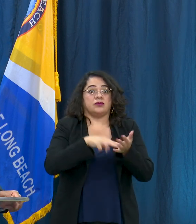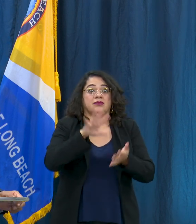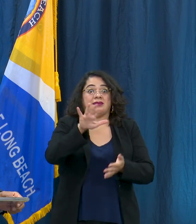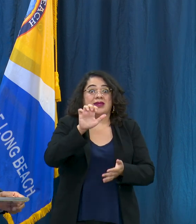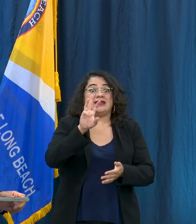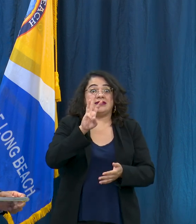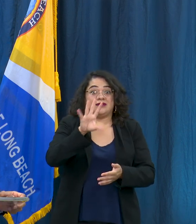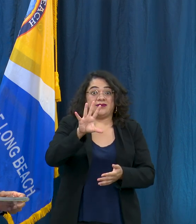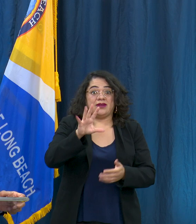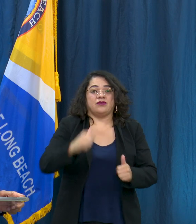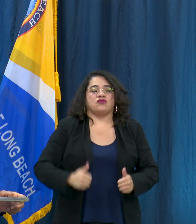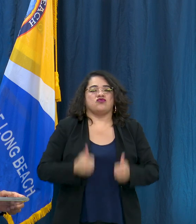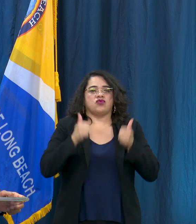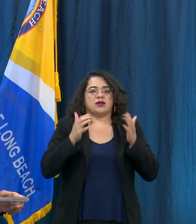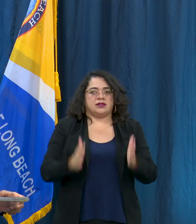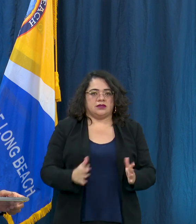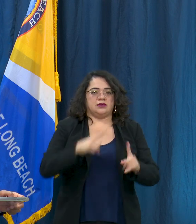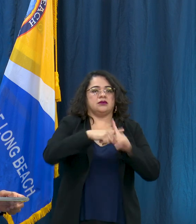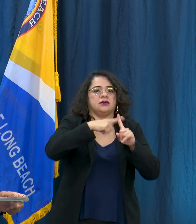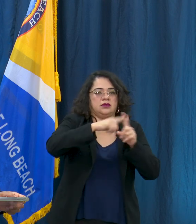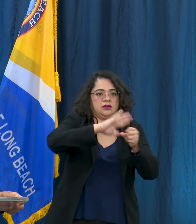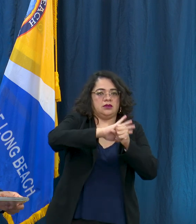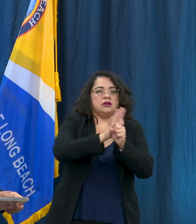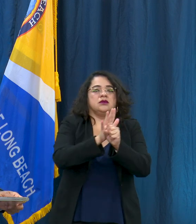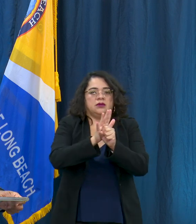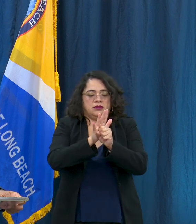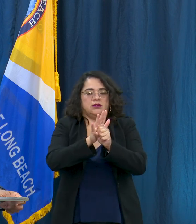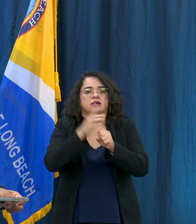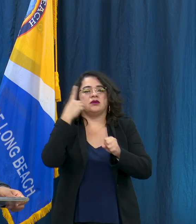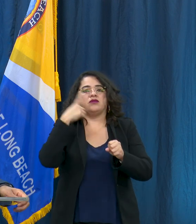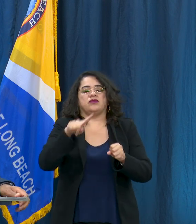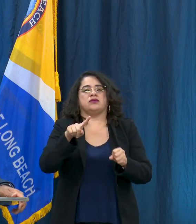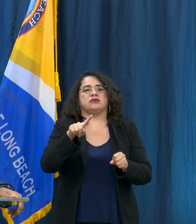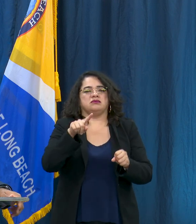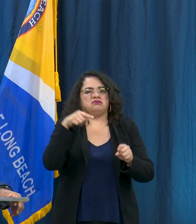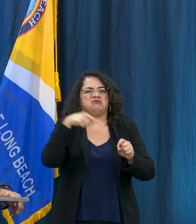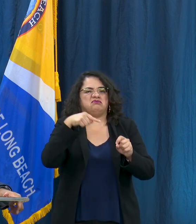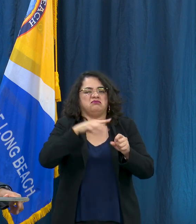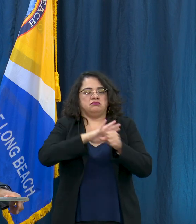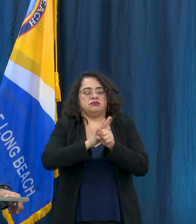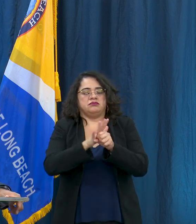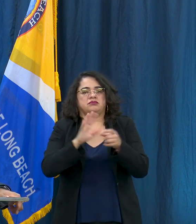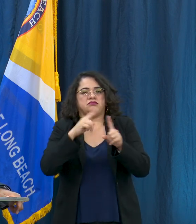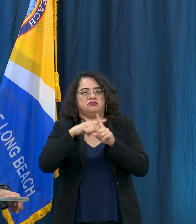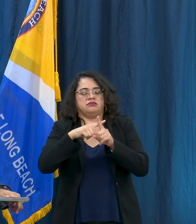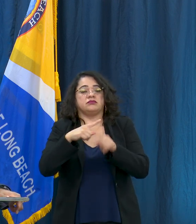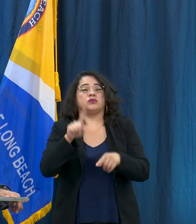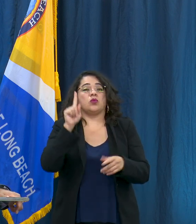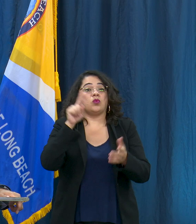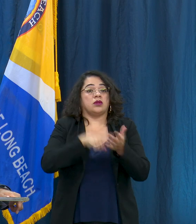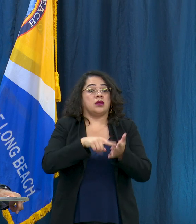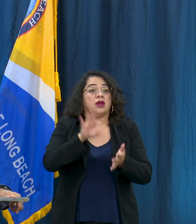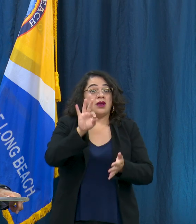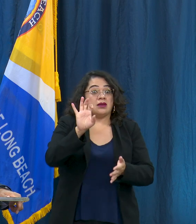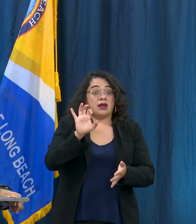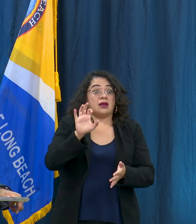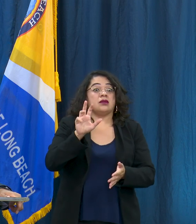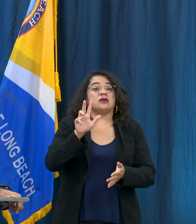residents who's tested positive for COVID. About 1,923 have recovered and